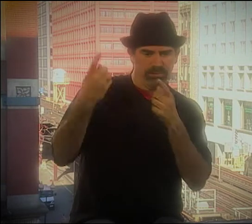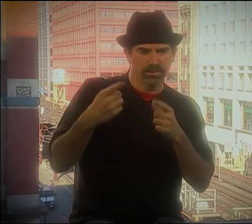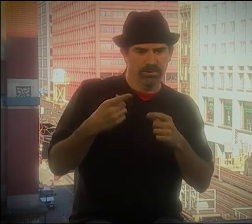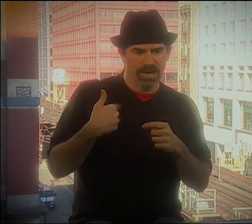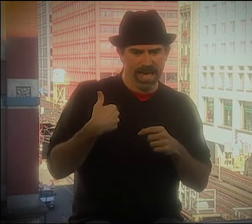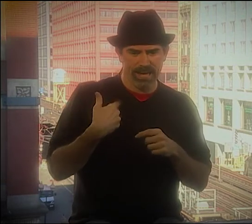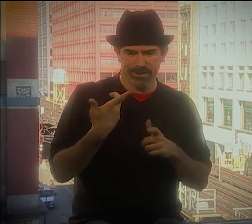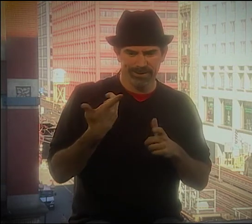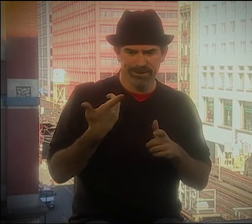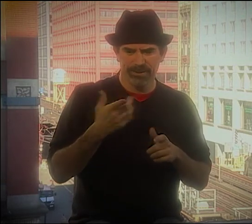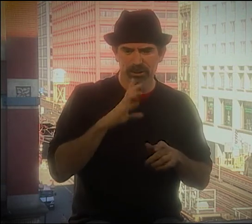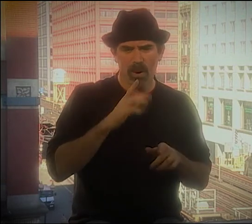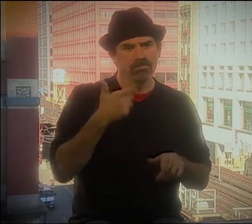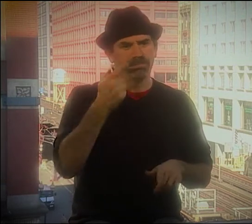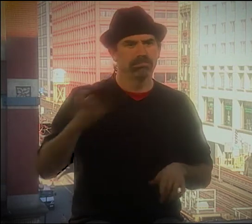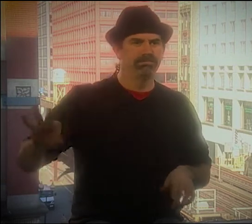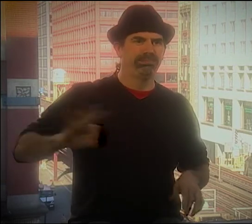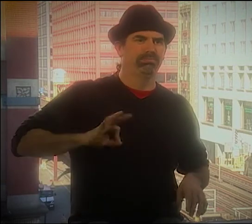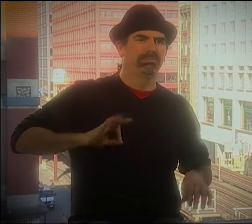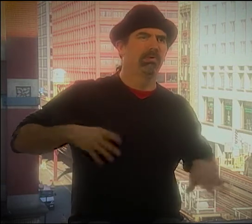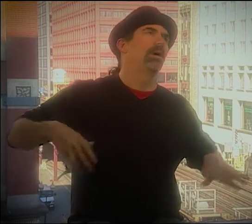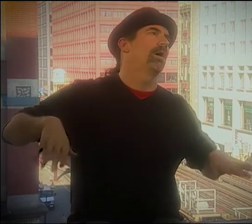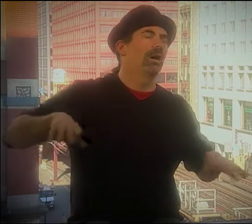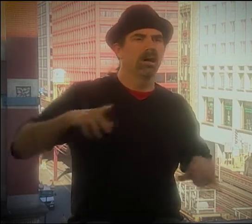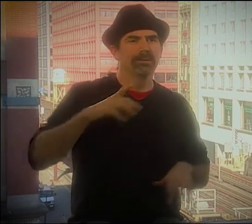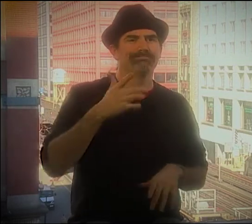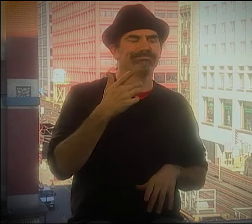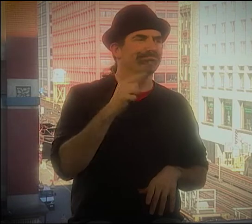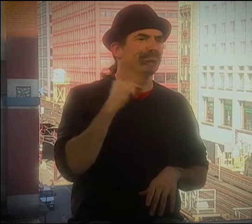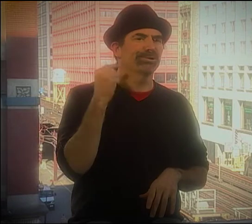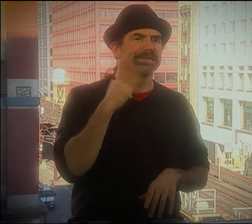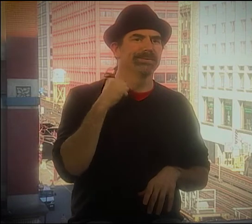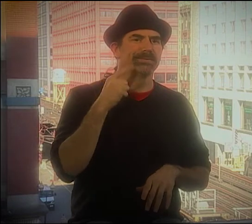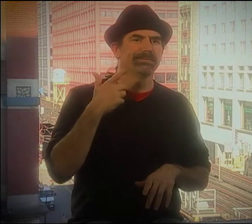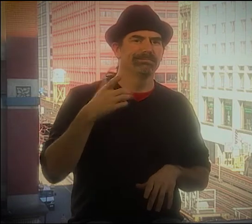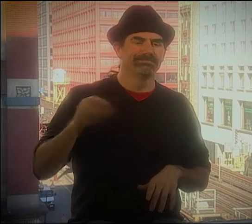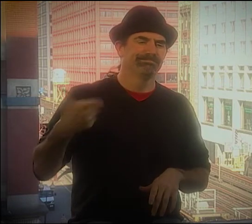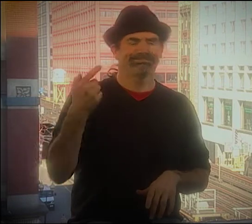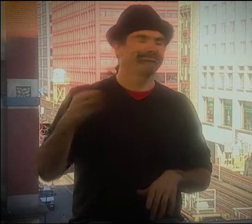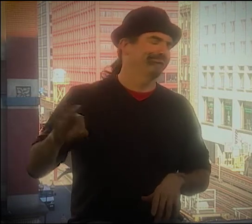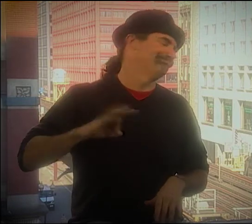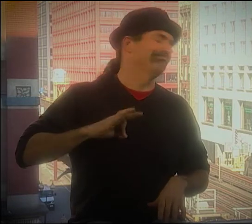I DID THAT TURNAROUND OF ROMERO BEING SHOT, AND